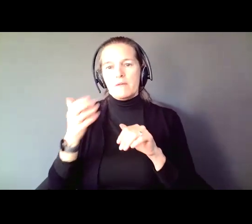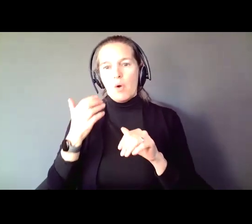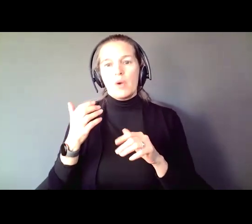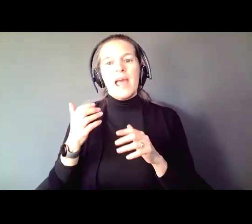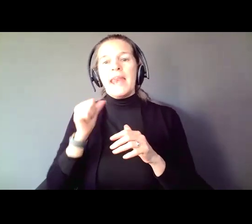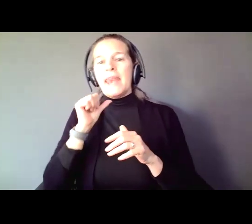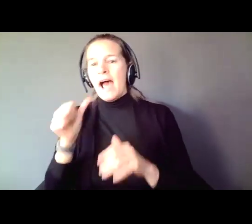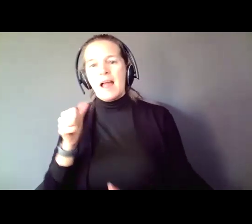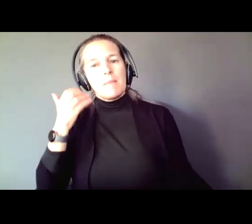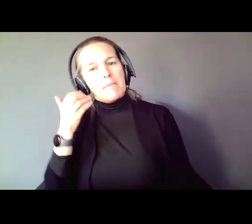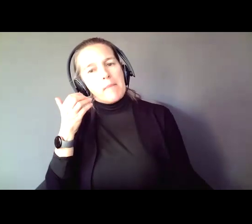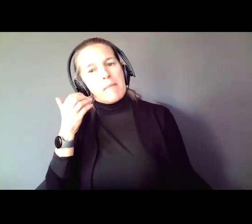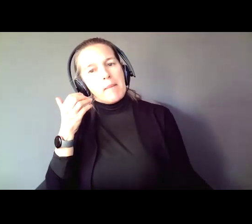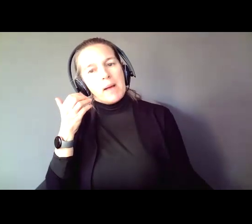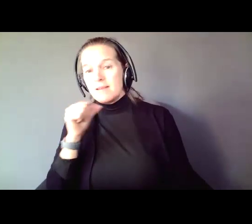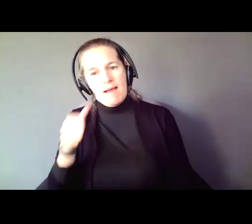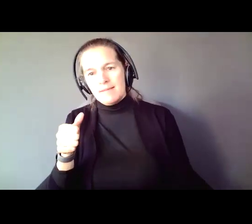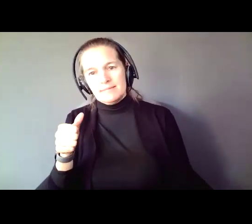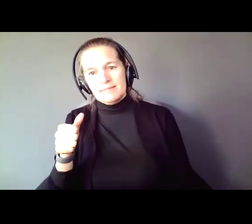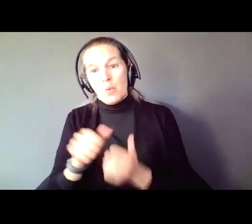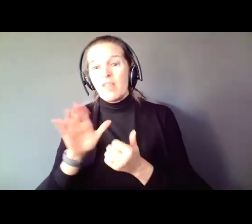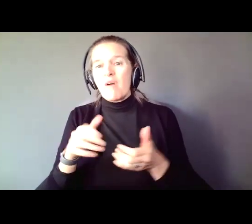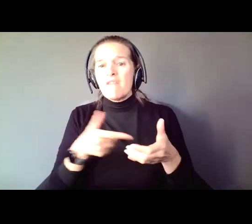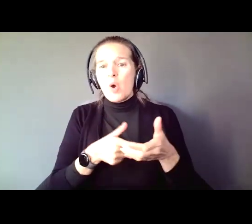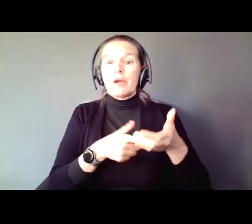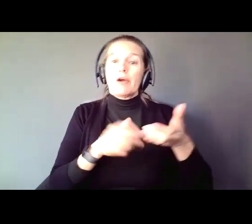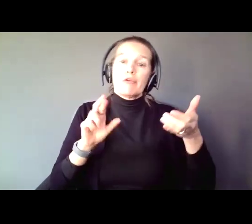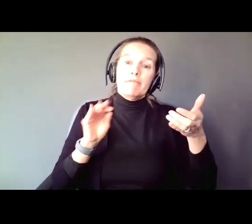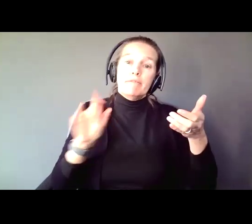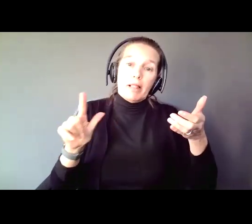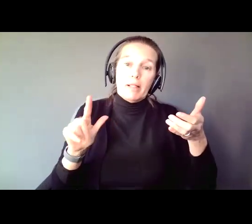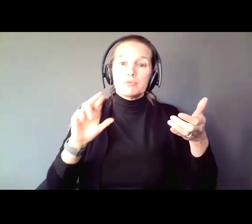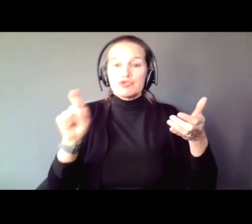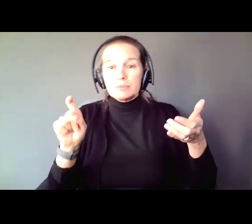With your phone you can refill prescriptions. With your phone you can make an appointment,